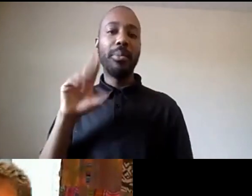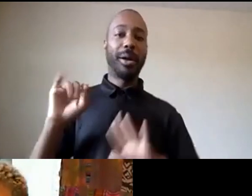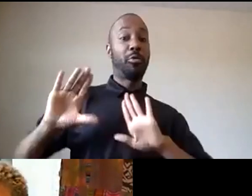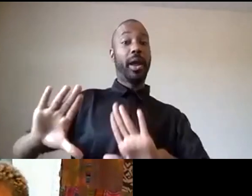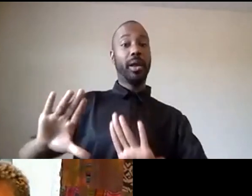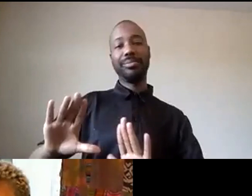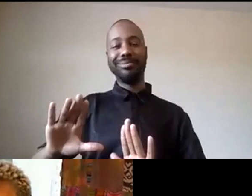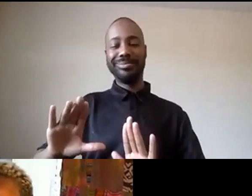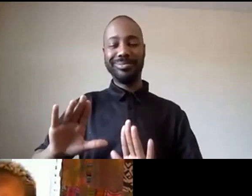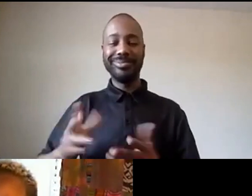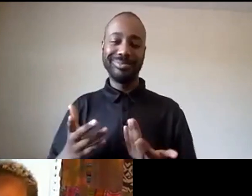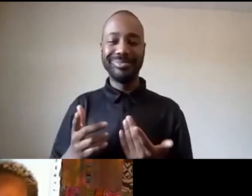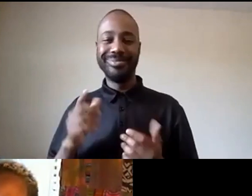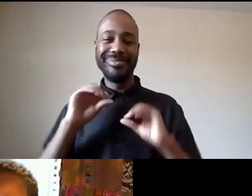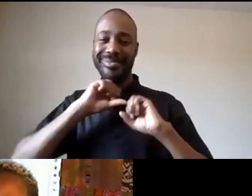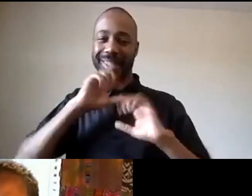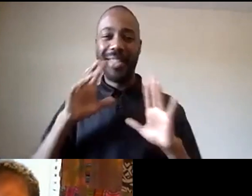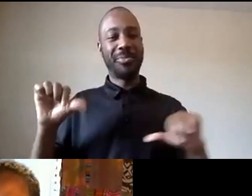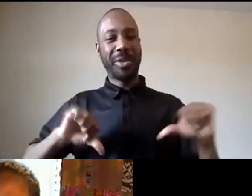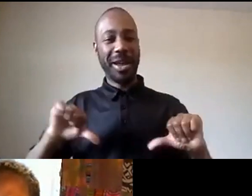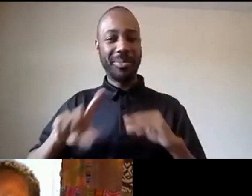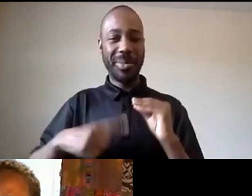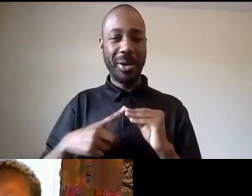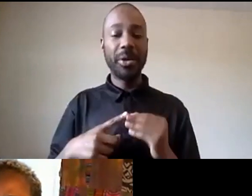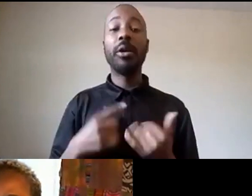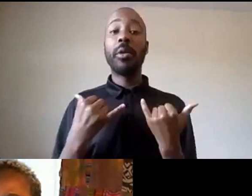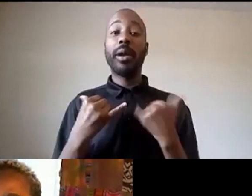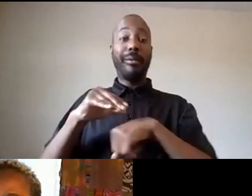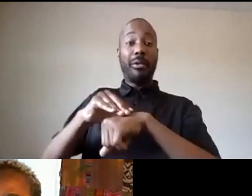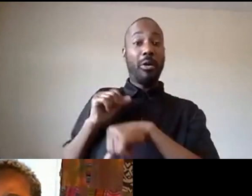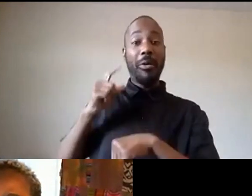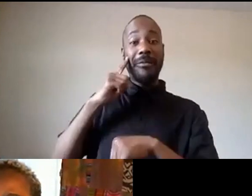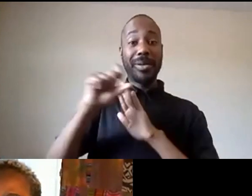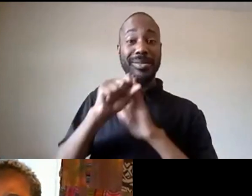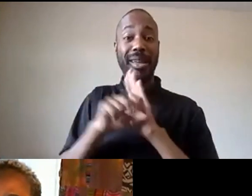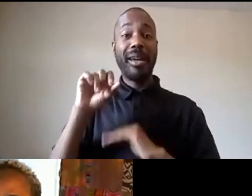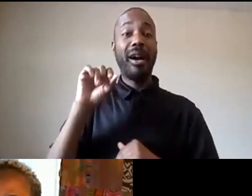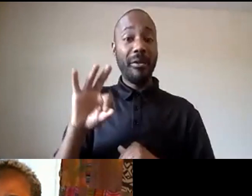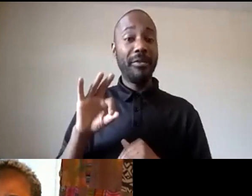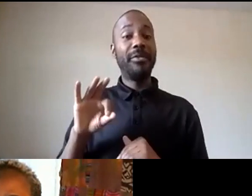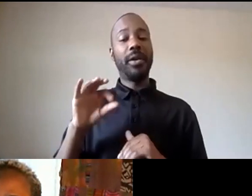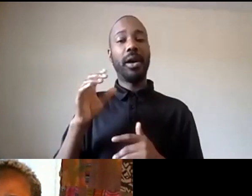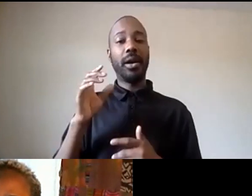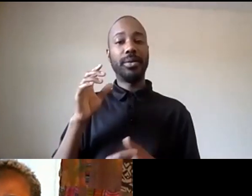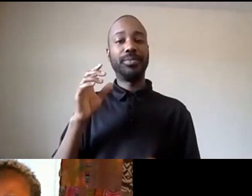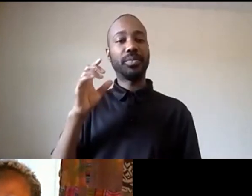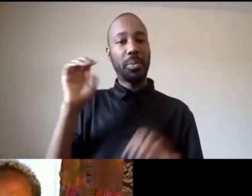right we're calling for the state of emergency but we also know black students do well when there are strong black studies